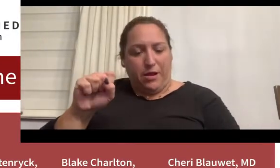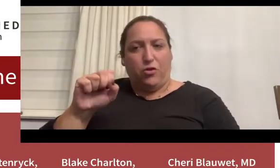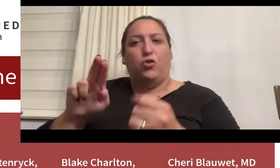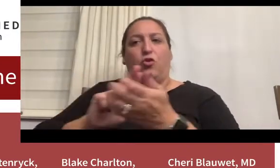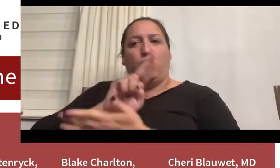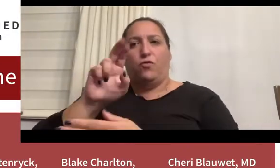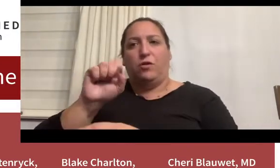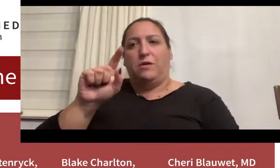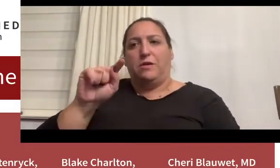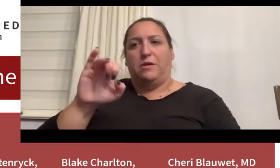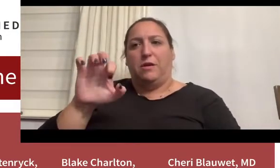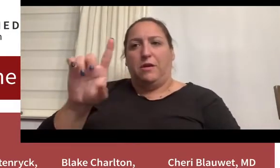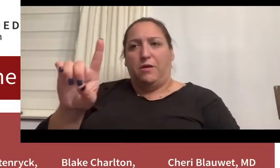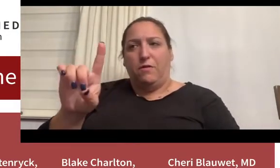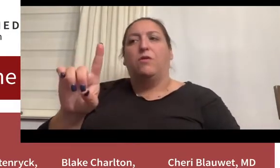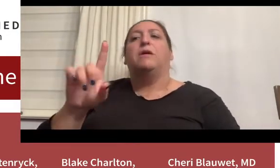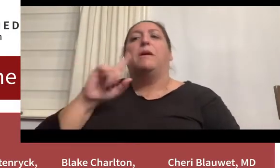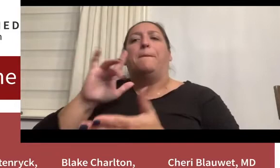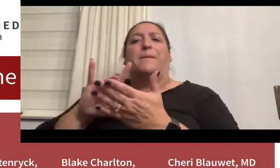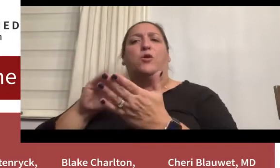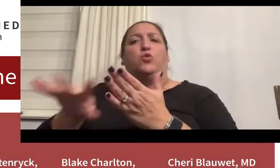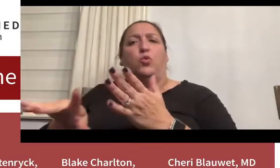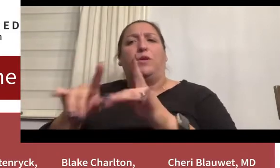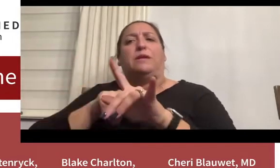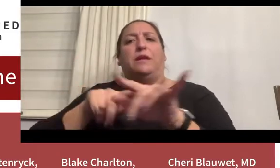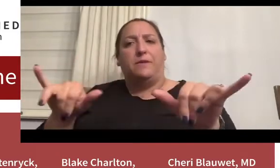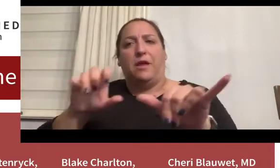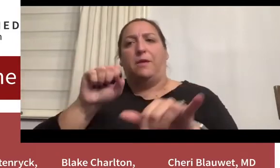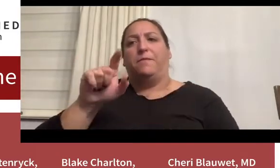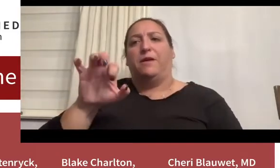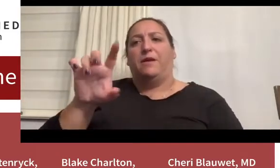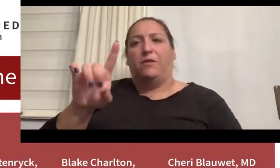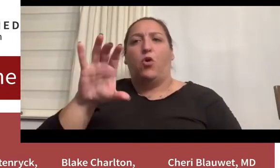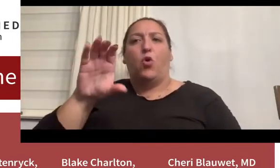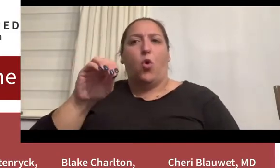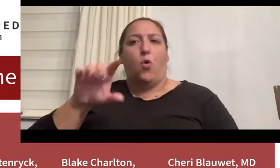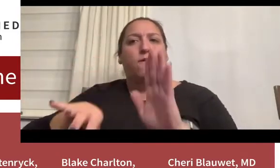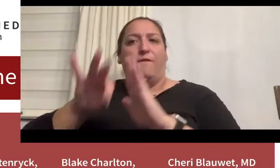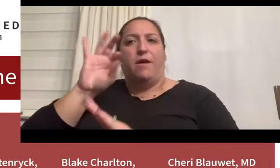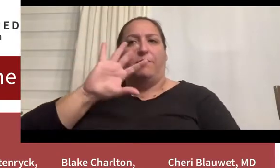As a medical student also at Stanford, she co-founded a new student group,